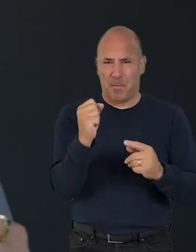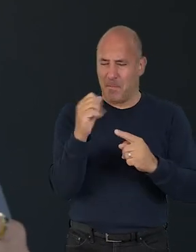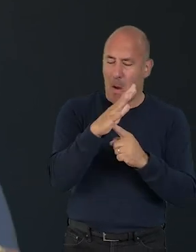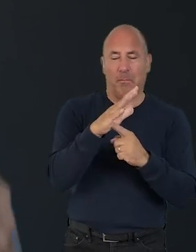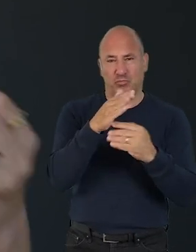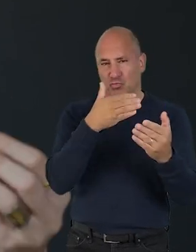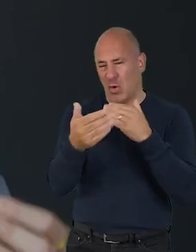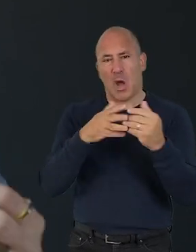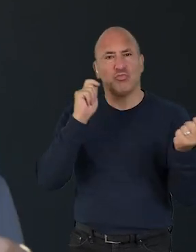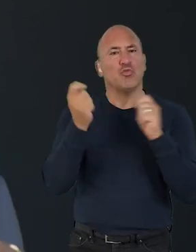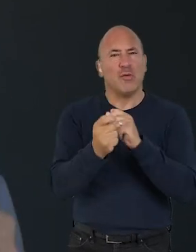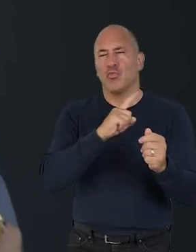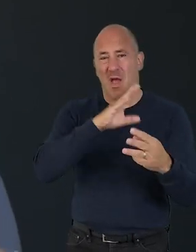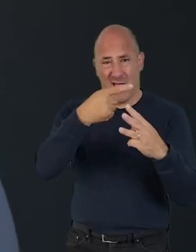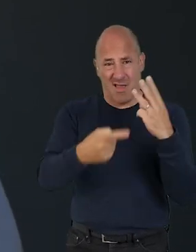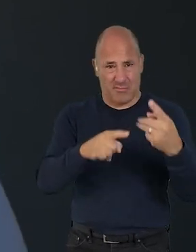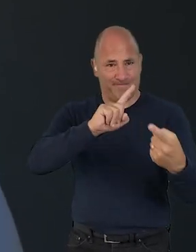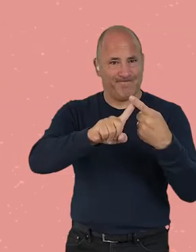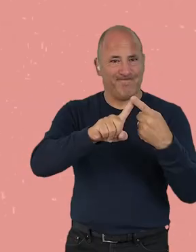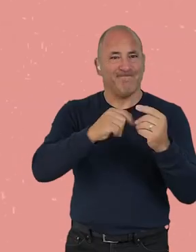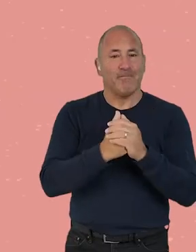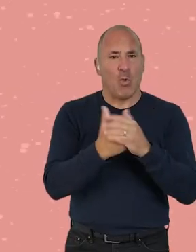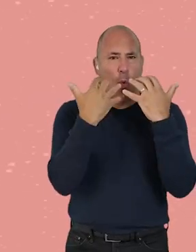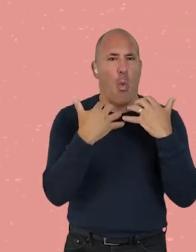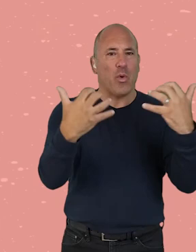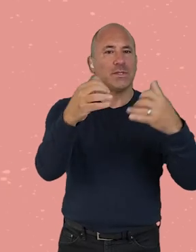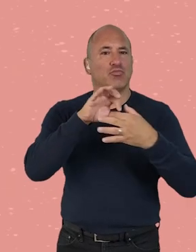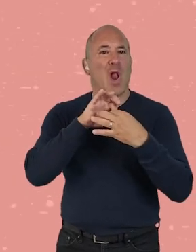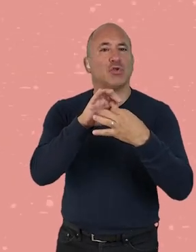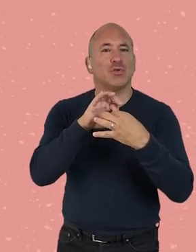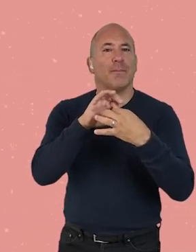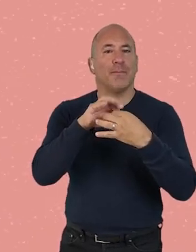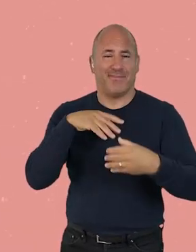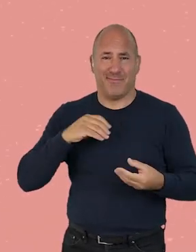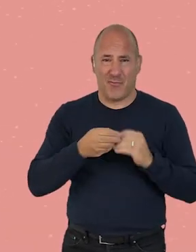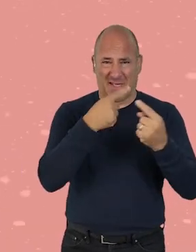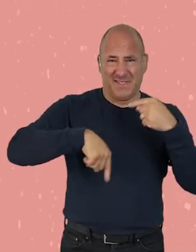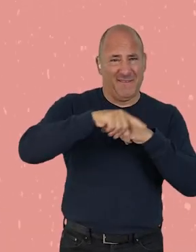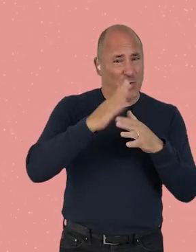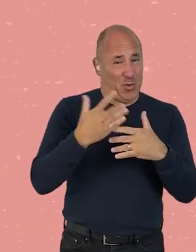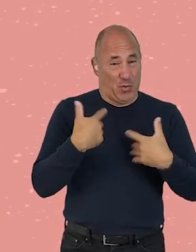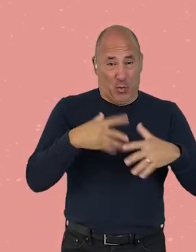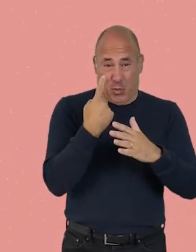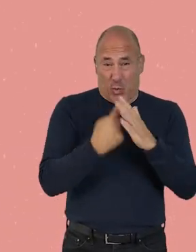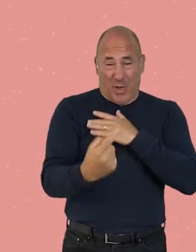and businesses are vital to tackling climate change. 1, audience relationships. the creative industry has a unique role